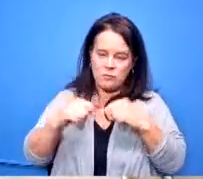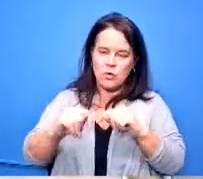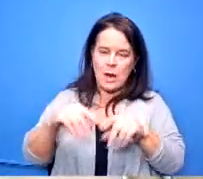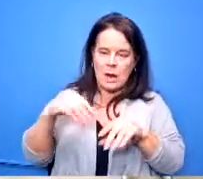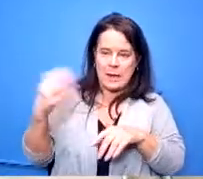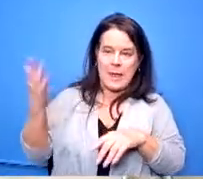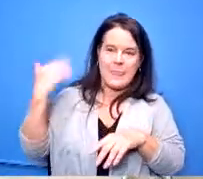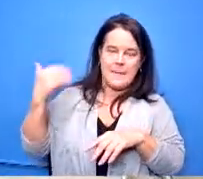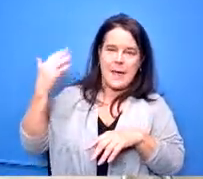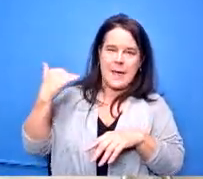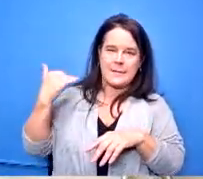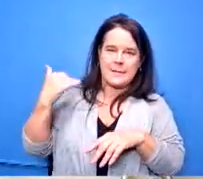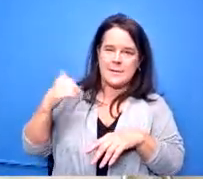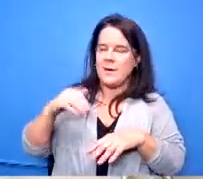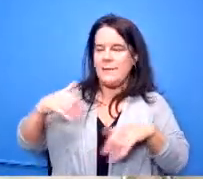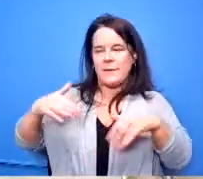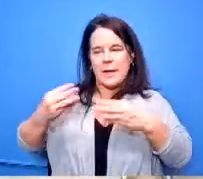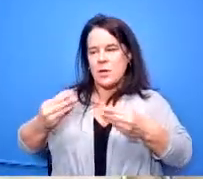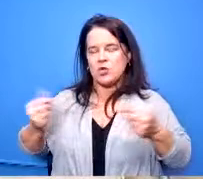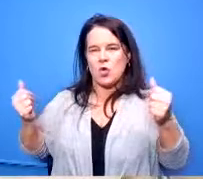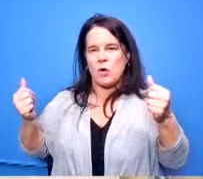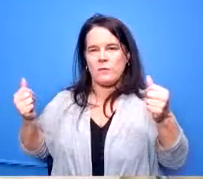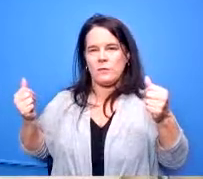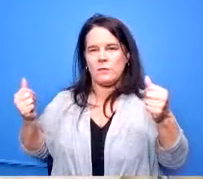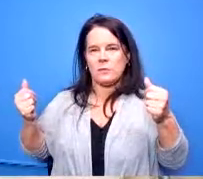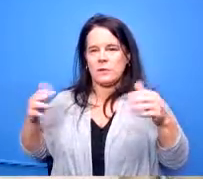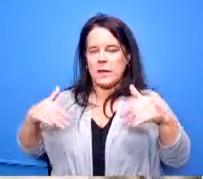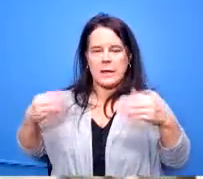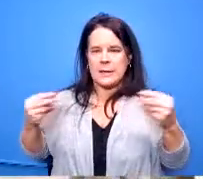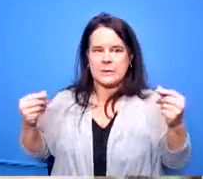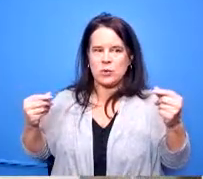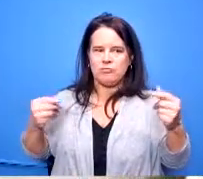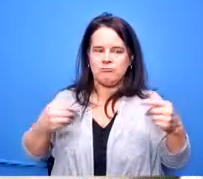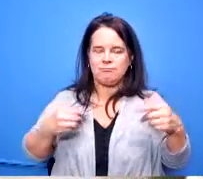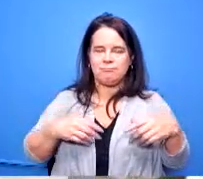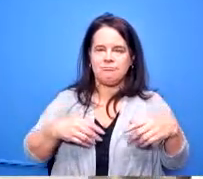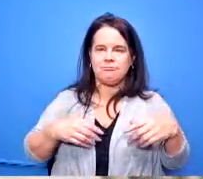haven't quite solved the solution they haven't been the solution um the first thing that we did